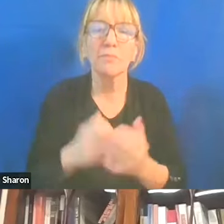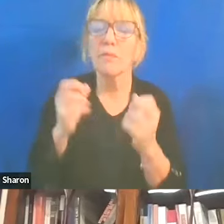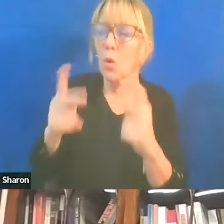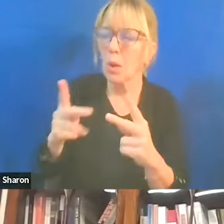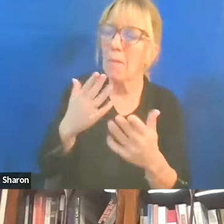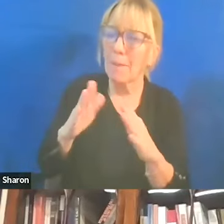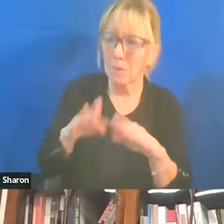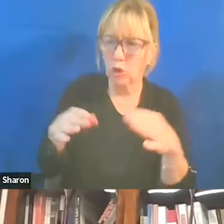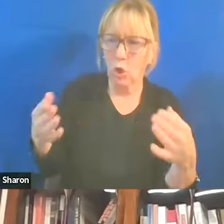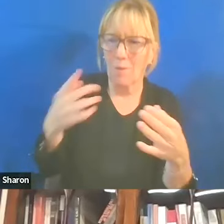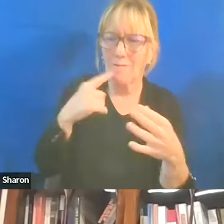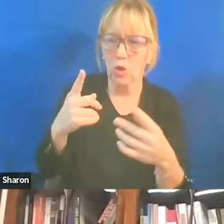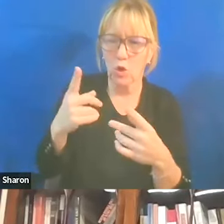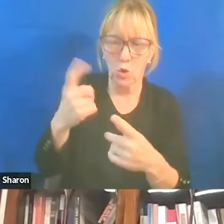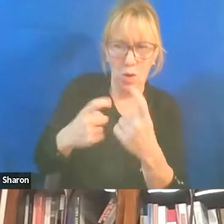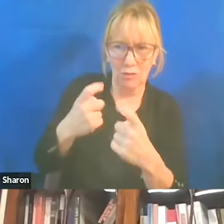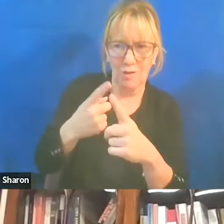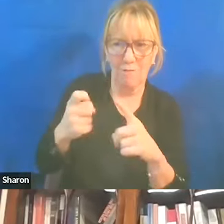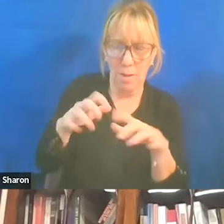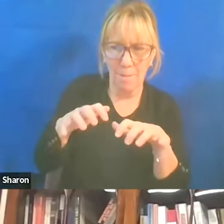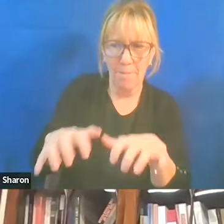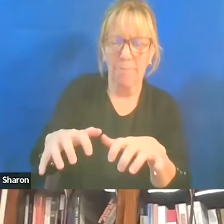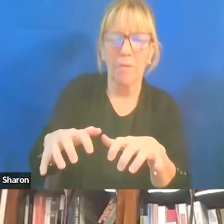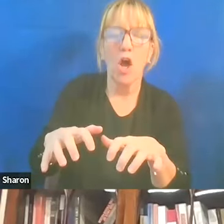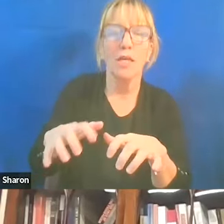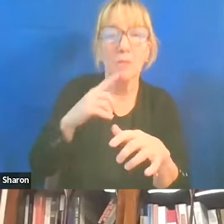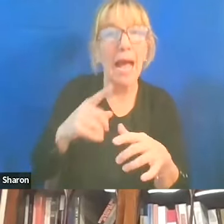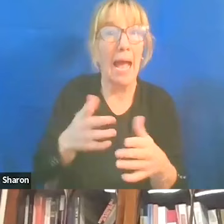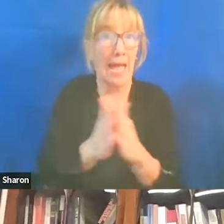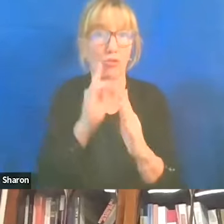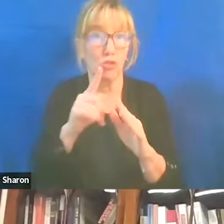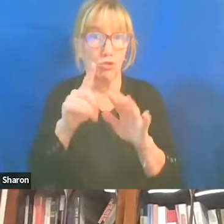And I do urge you all to put questions in the Q&A function.